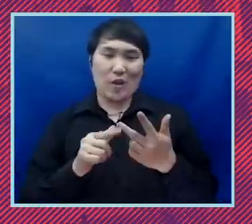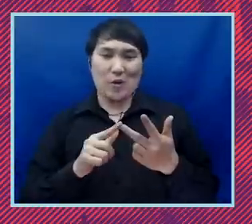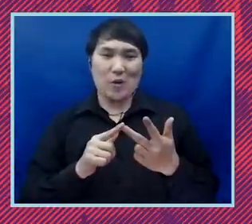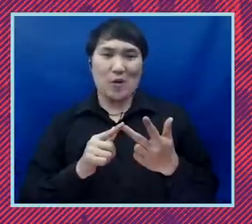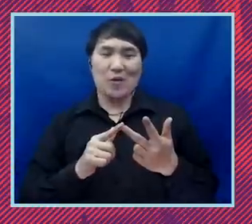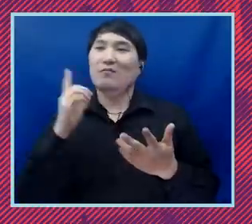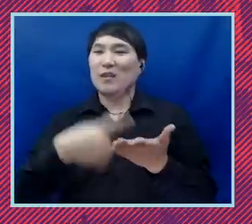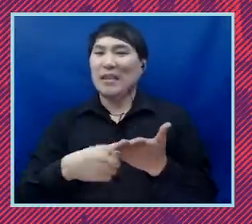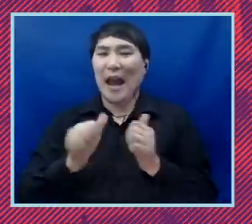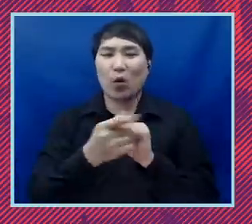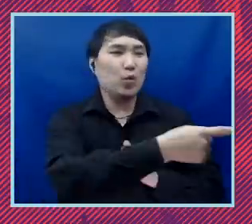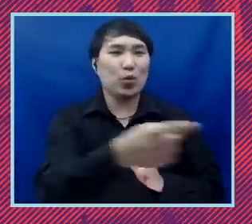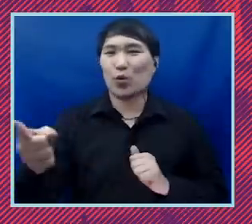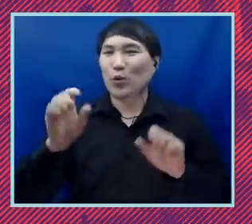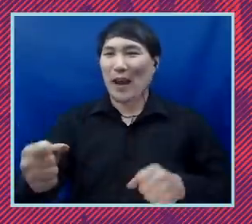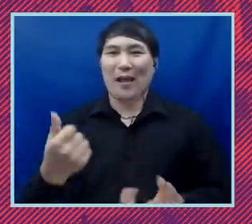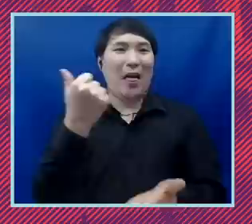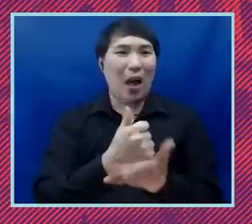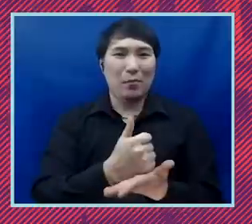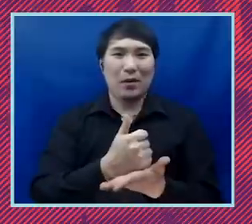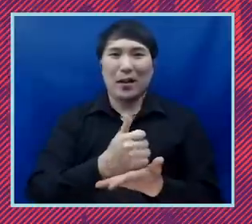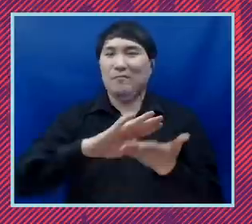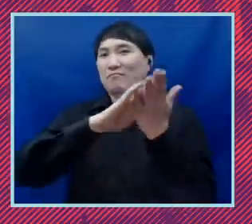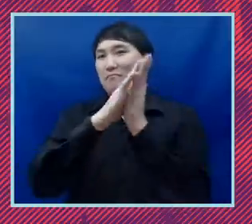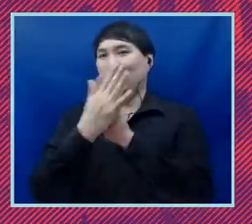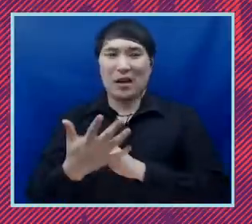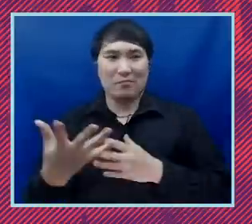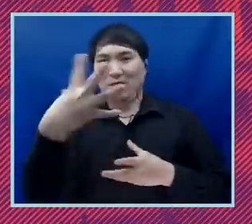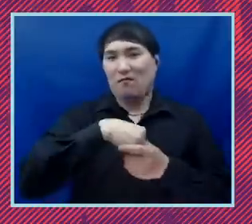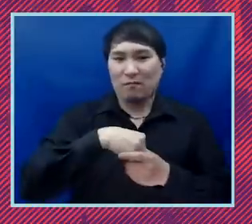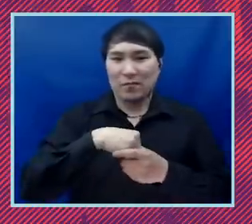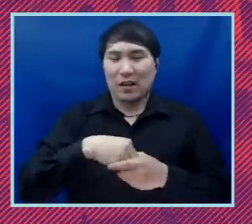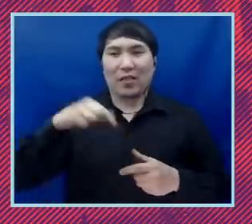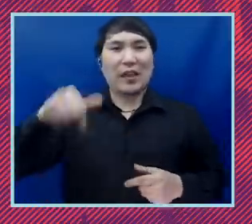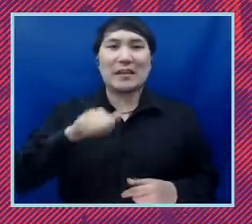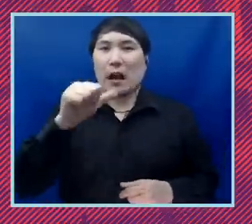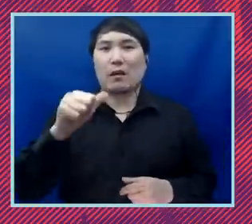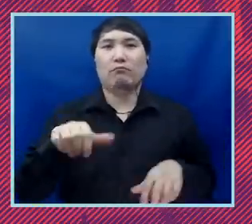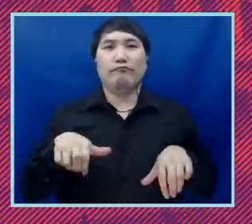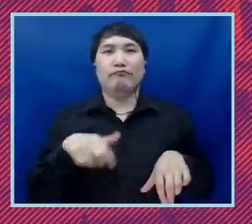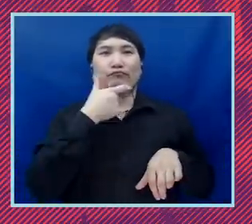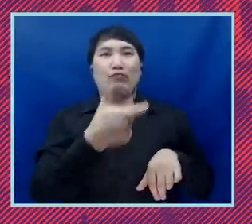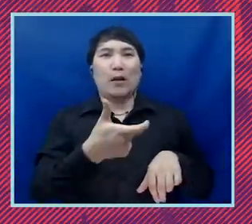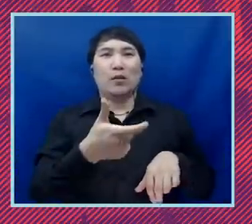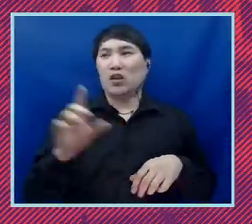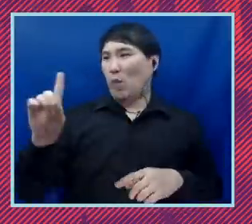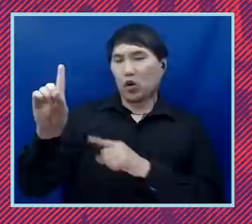you all can be protagonists. This is not a program that you watch: democracy. This is actually a